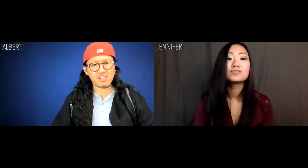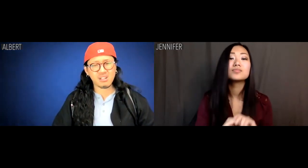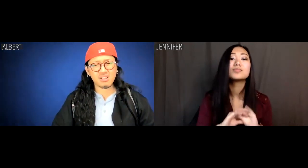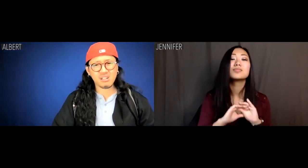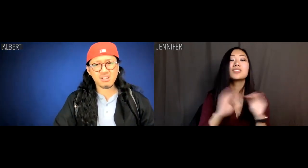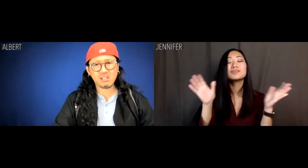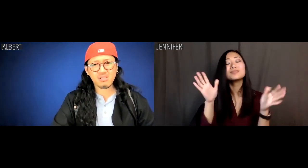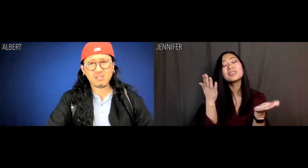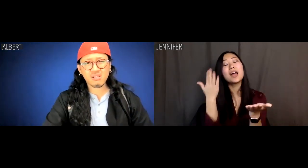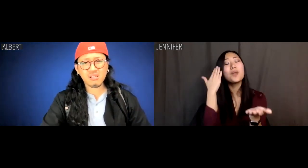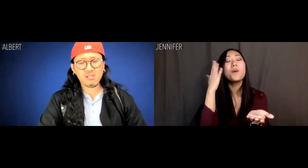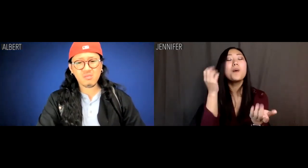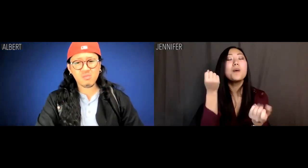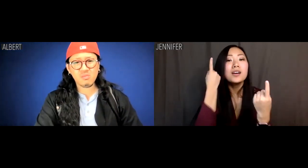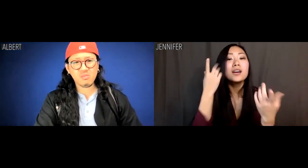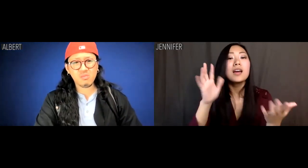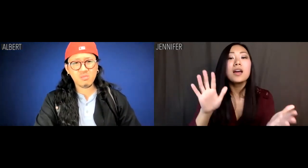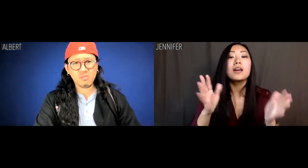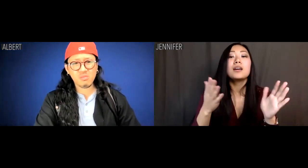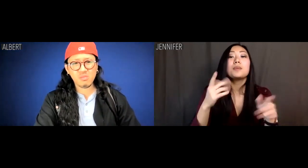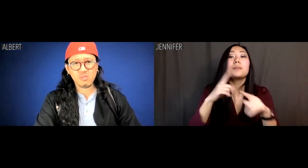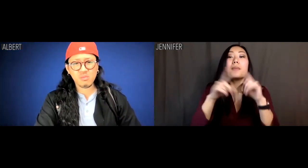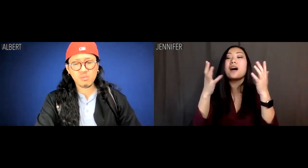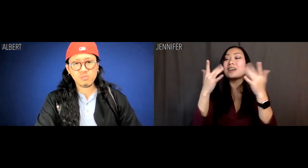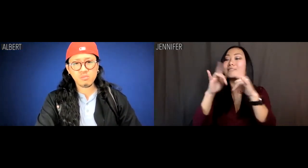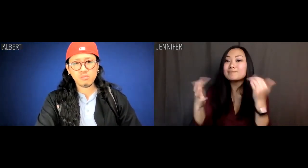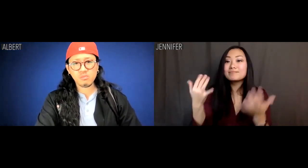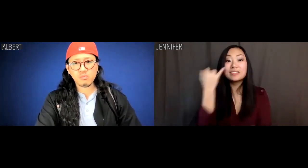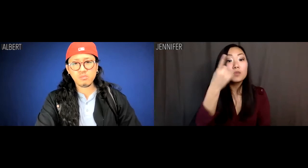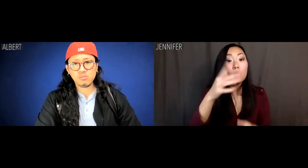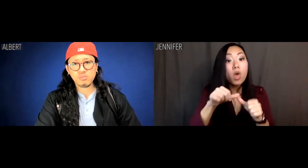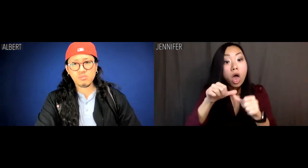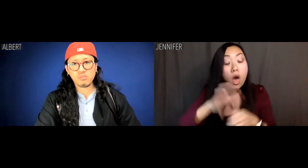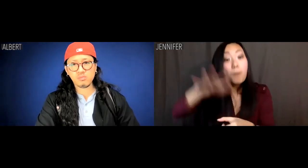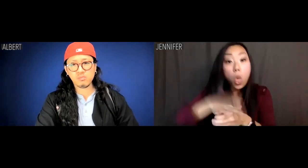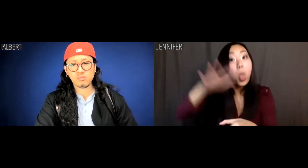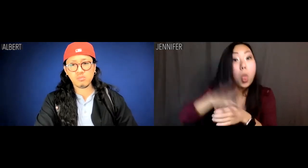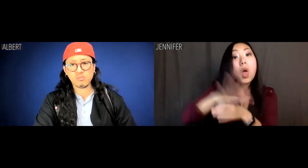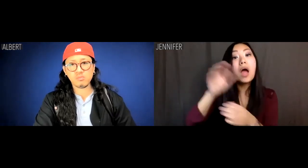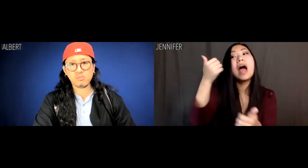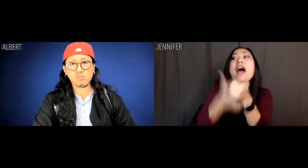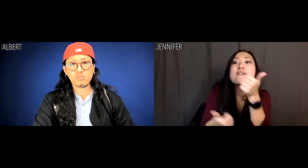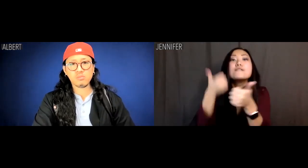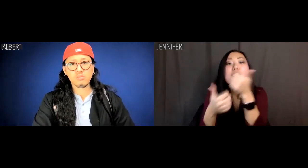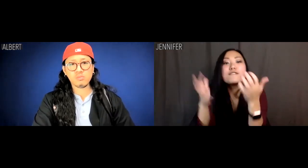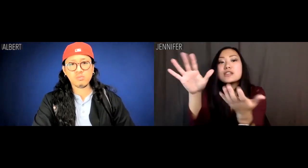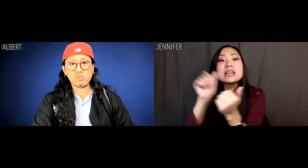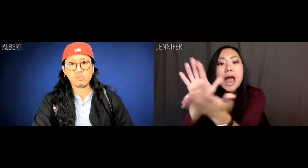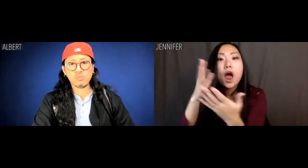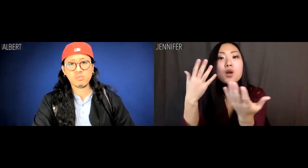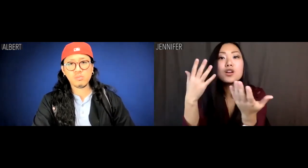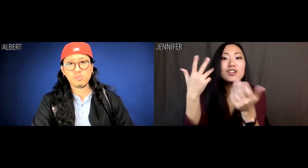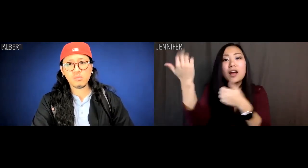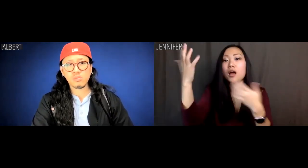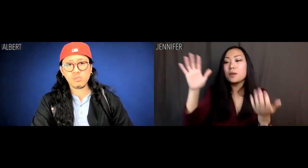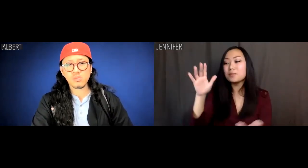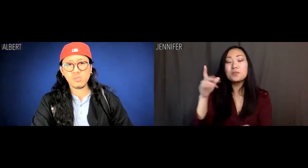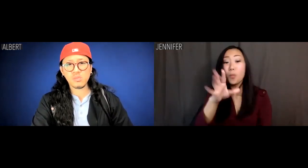Jennifer: I know, I totally feel you on that. But at the same time, if you keep going balls out over every fucked up encounter,